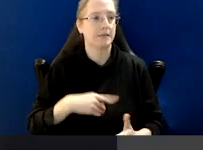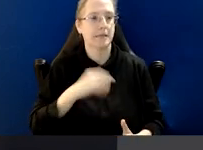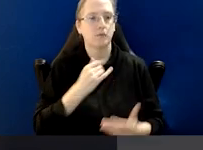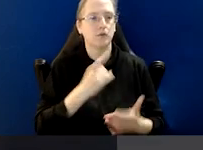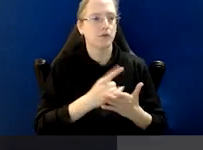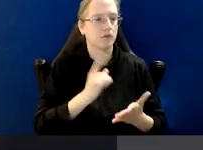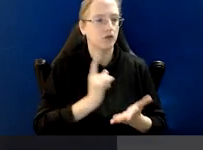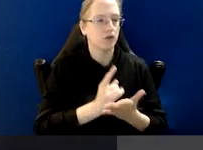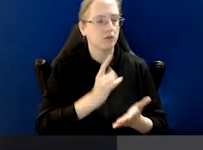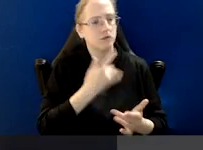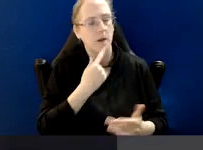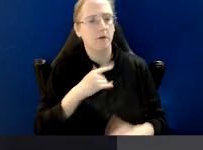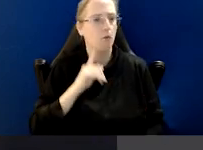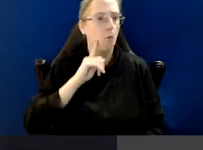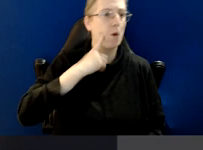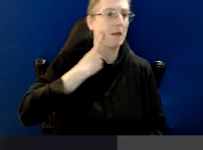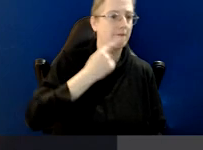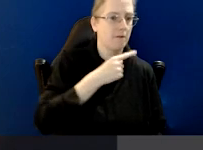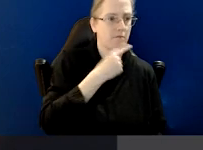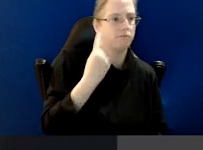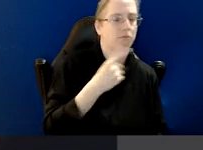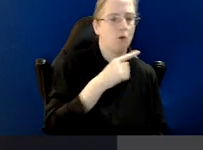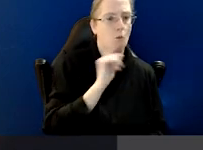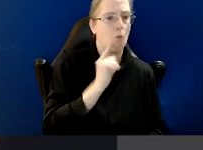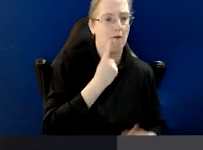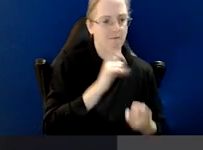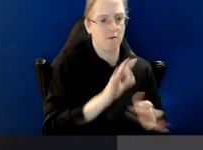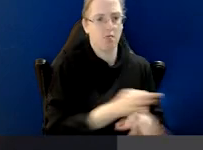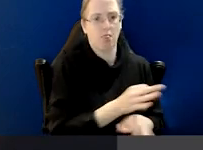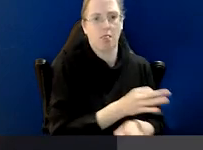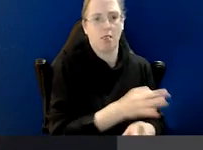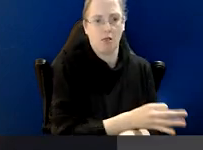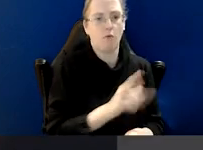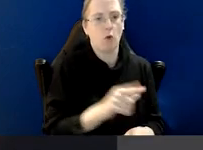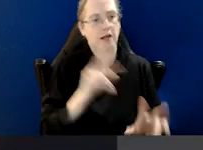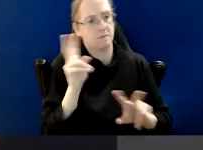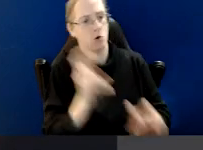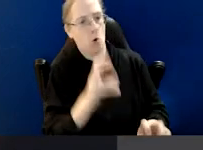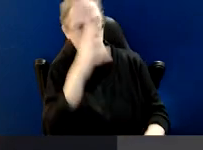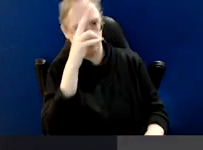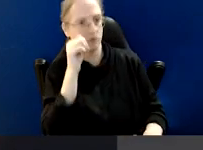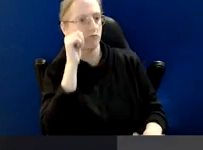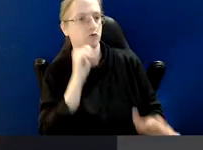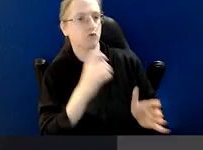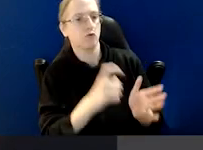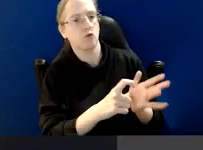not just negligence or even incompetence for conduct to be corrupt. We